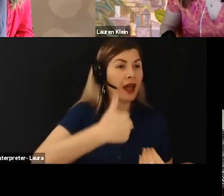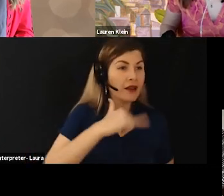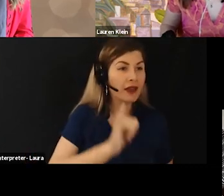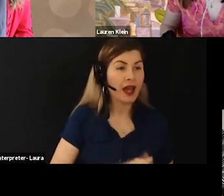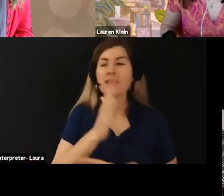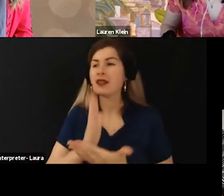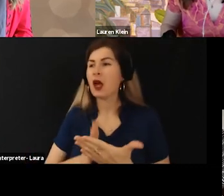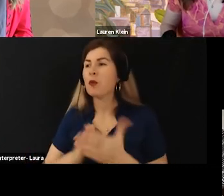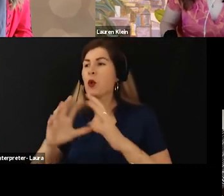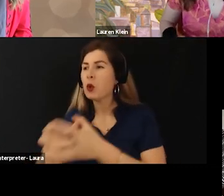do not.